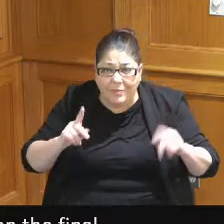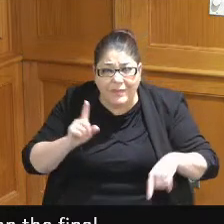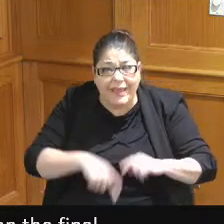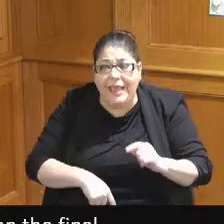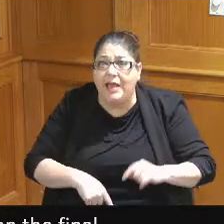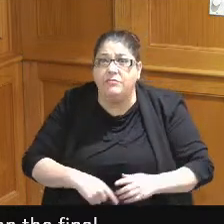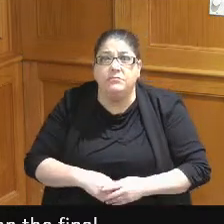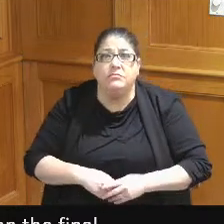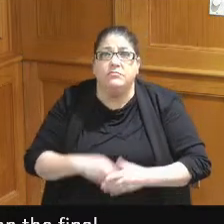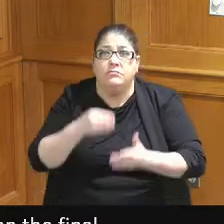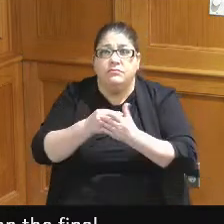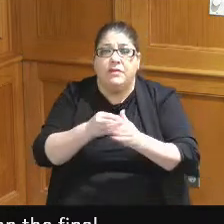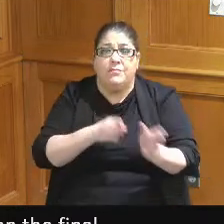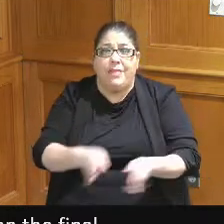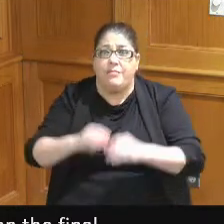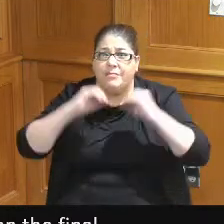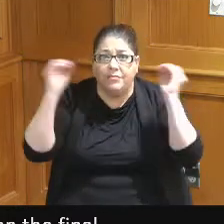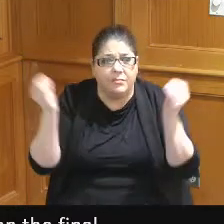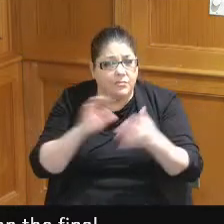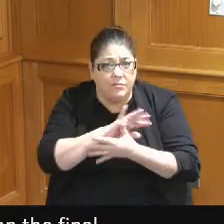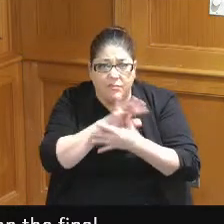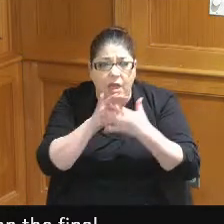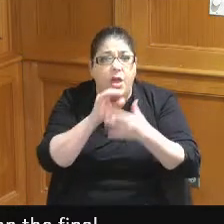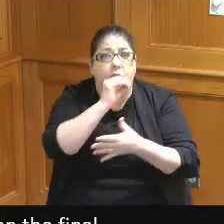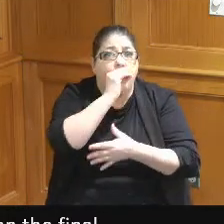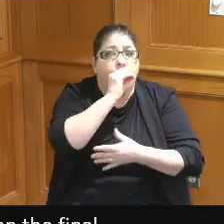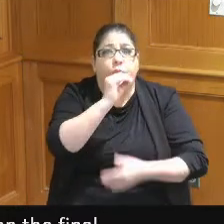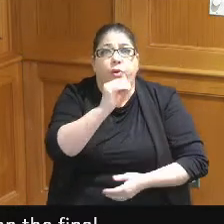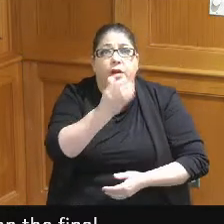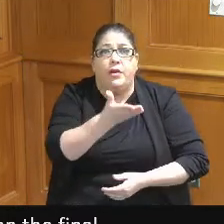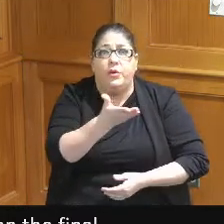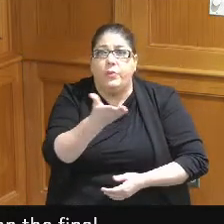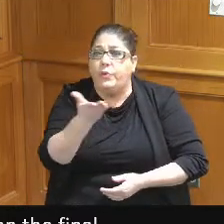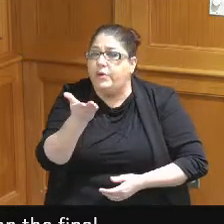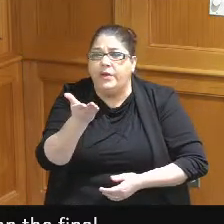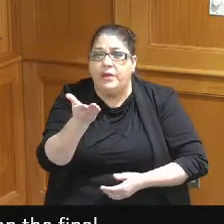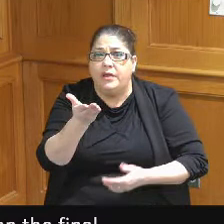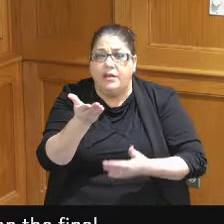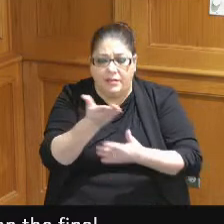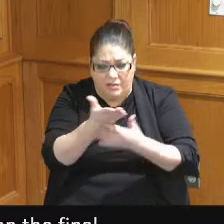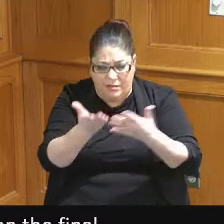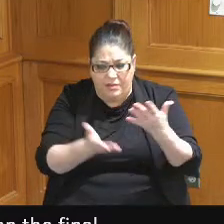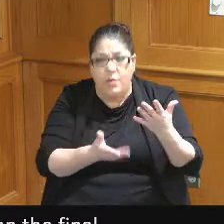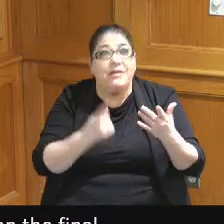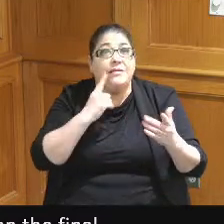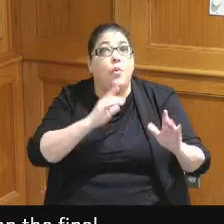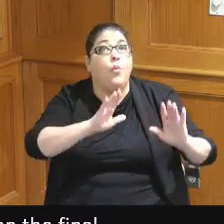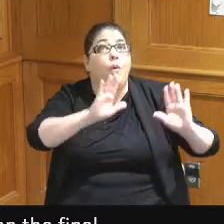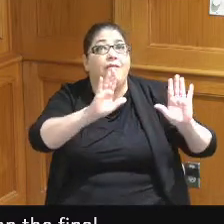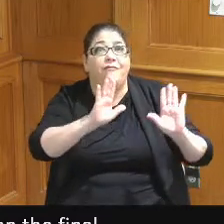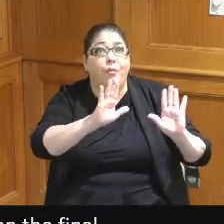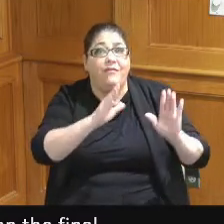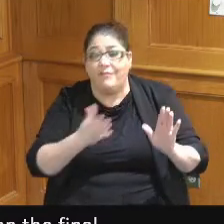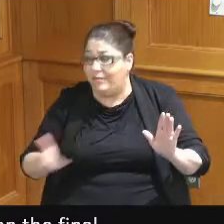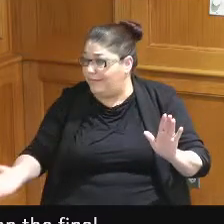no financing plan and we're saying oh my God this is a wonderful thing we've got no the headquarters